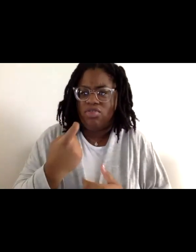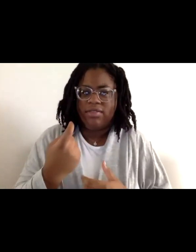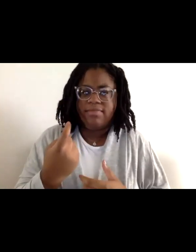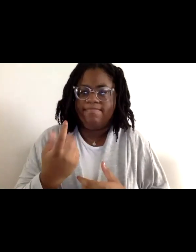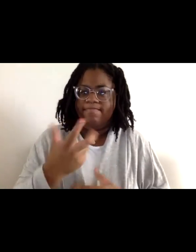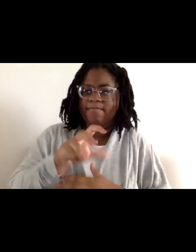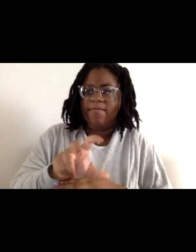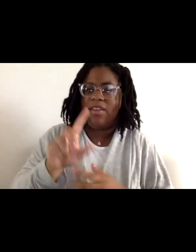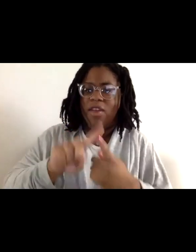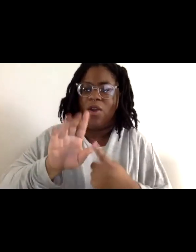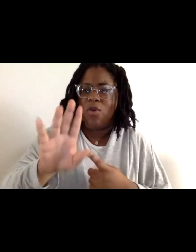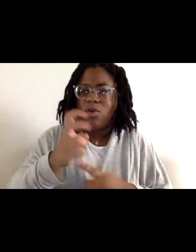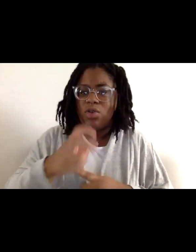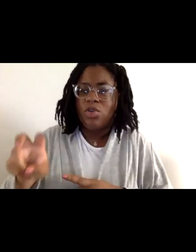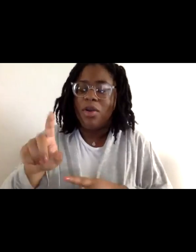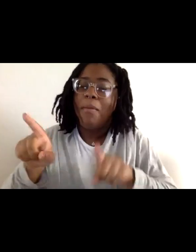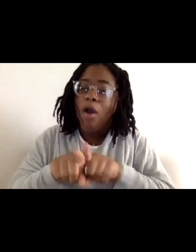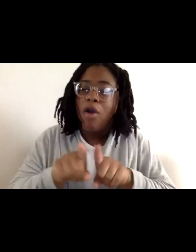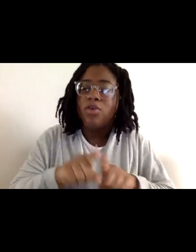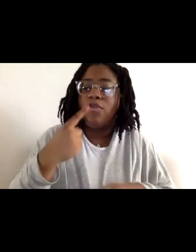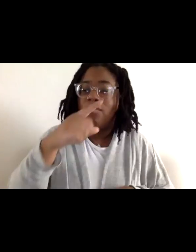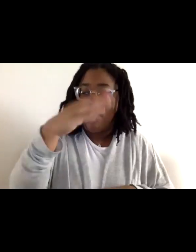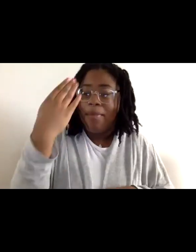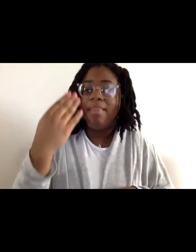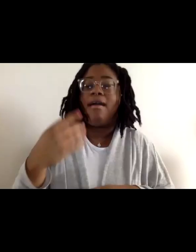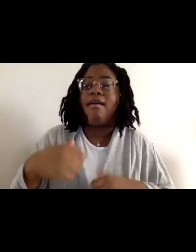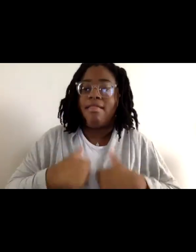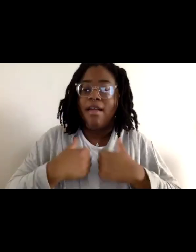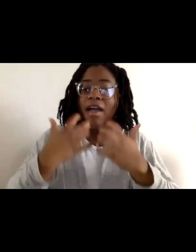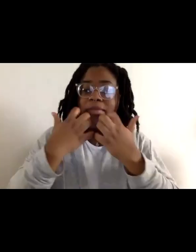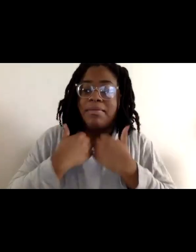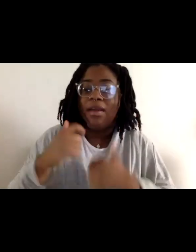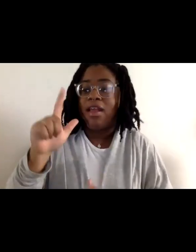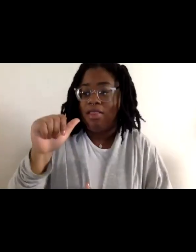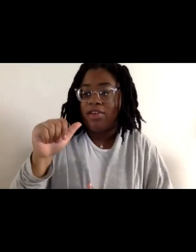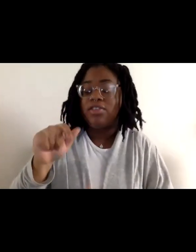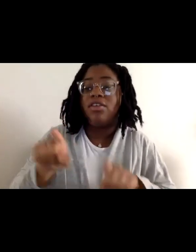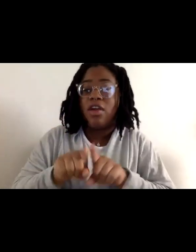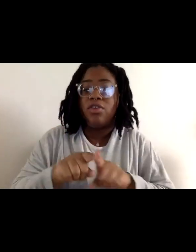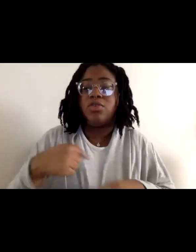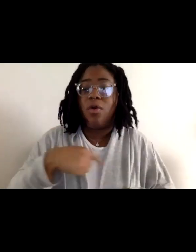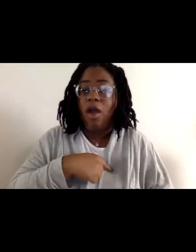you're also investing in Black Lives Matter Los Angeles, and our nonprofits work to fund, support,